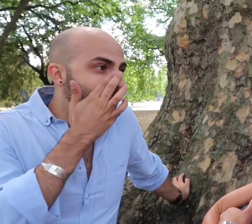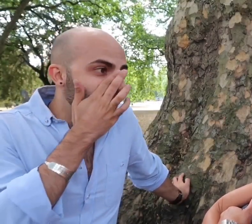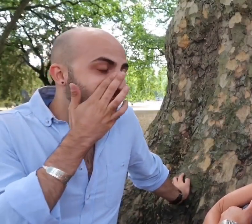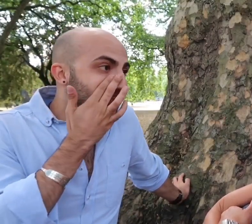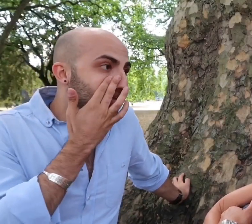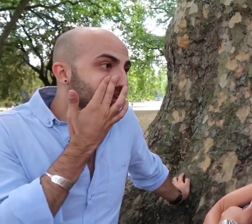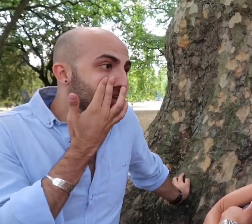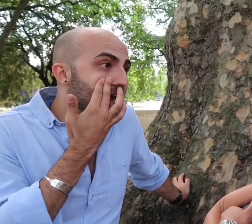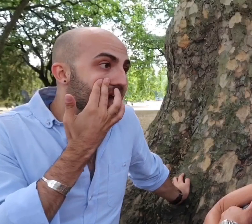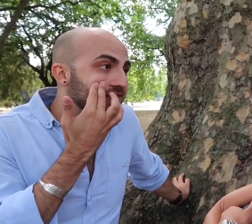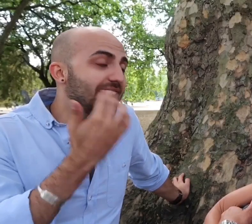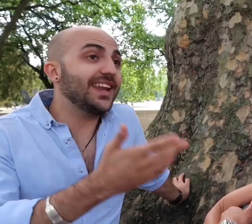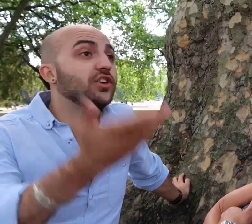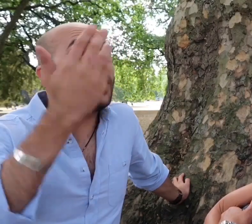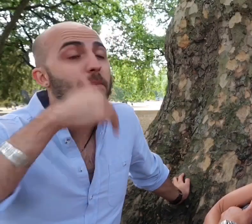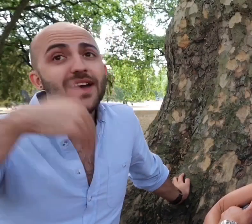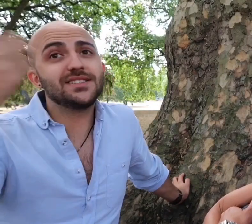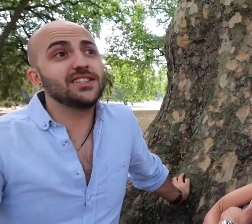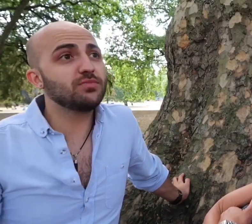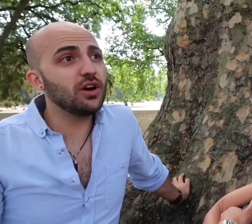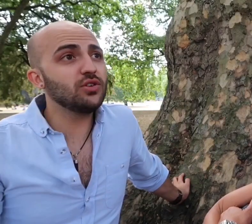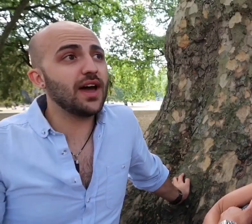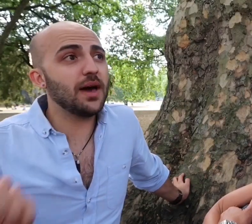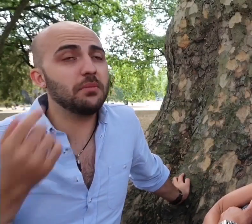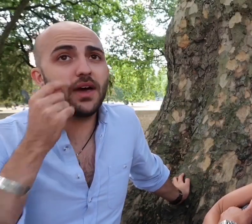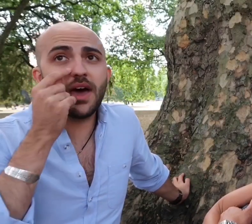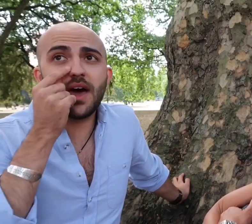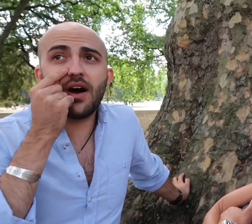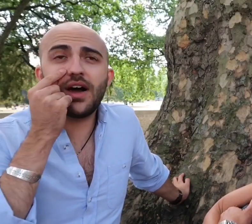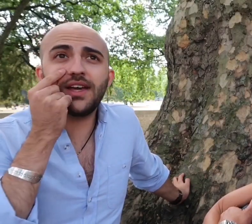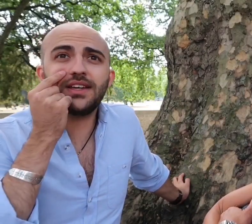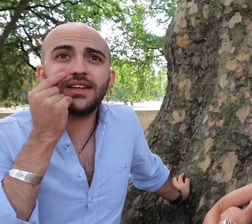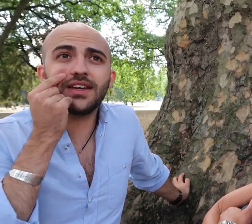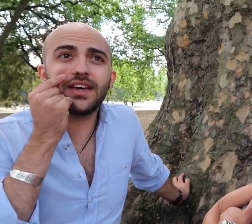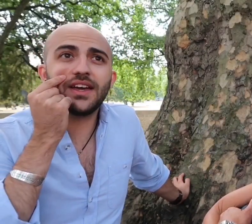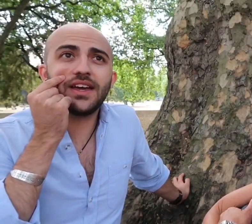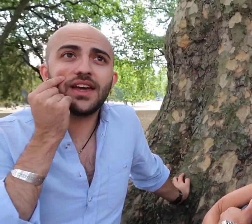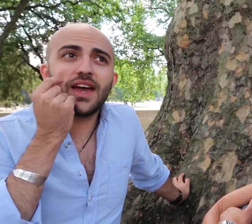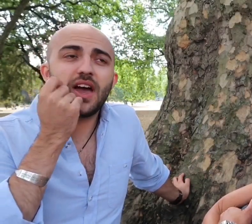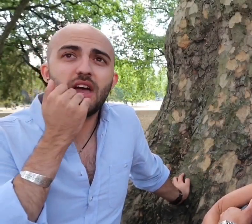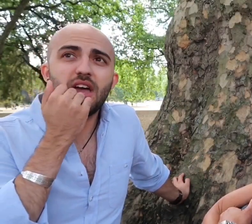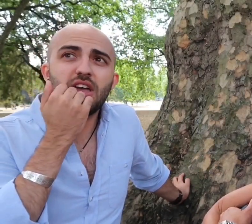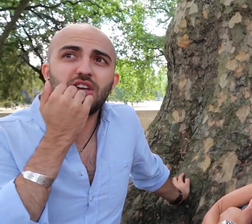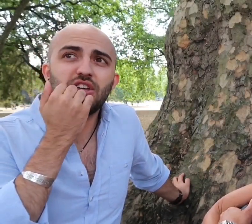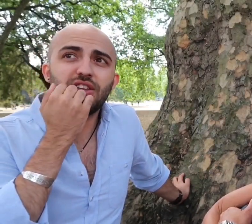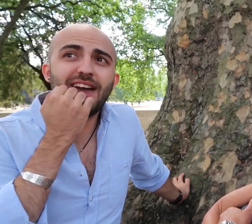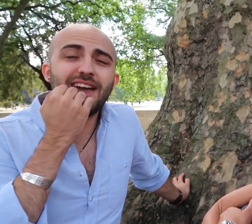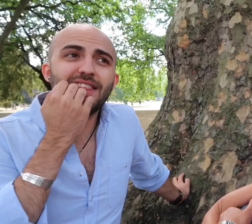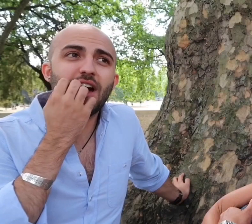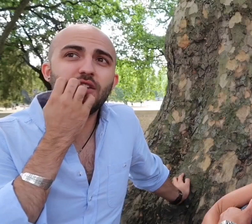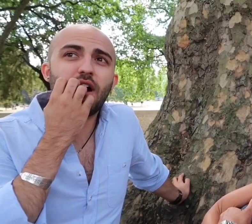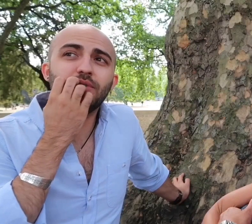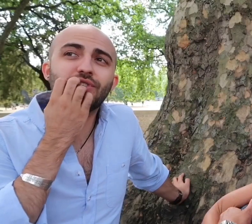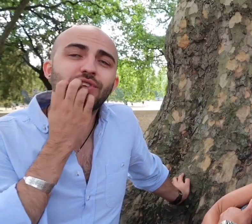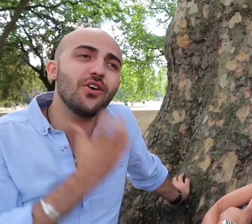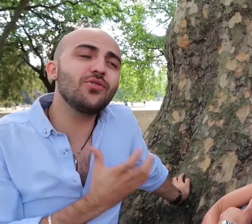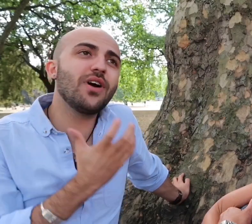opposed to, yeah exactly going back to this programme I, they had, I was so